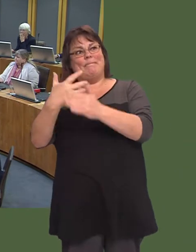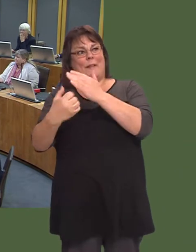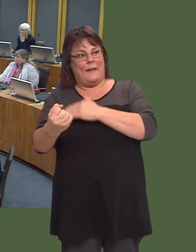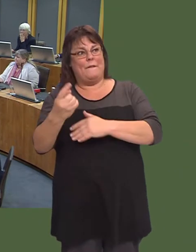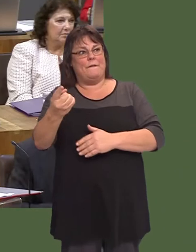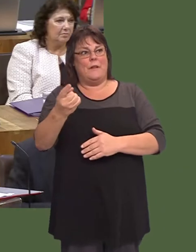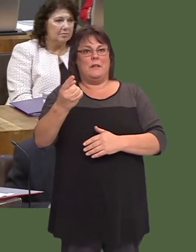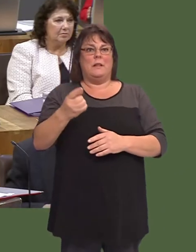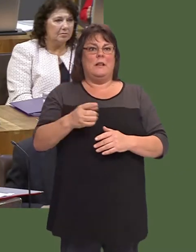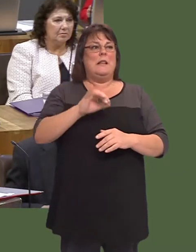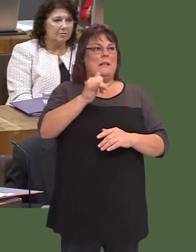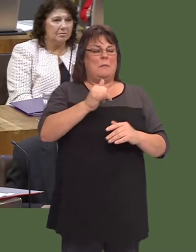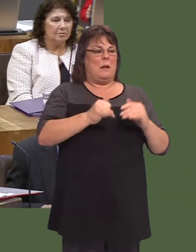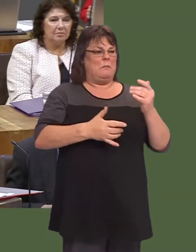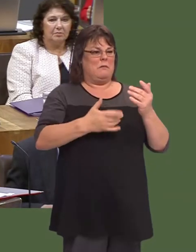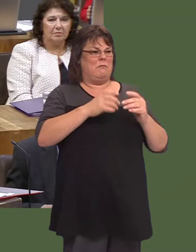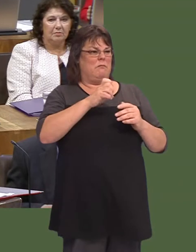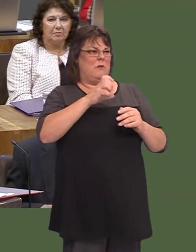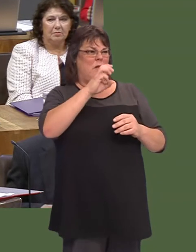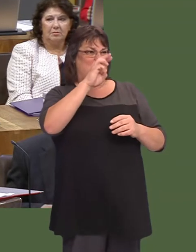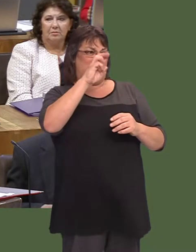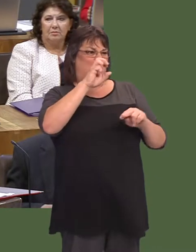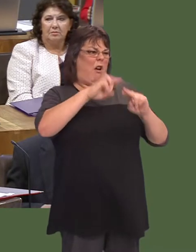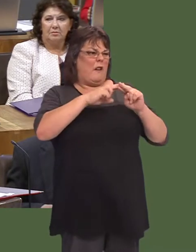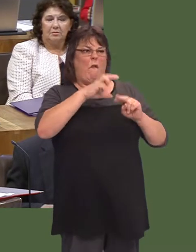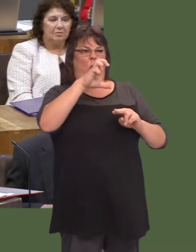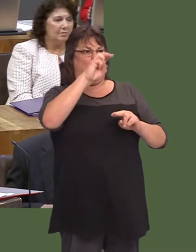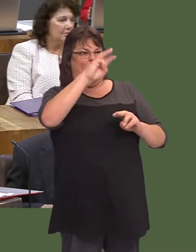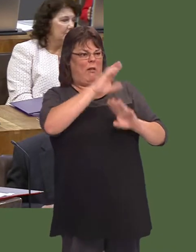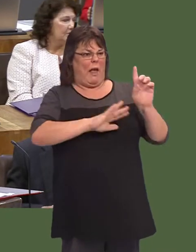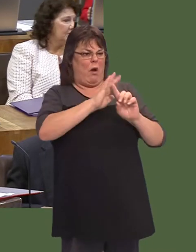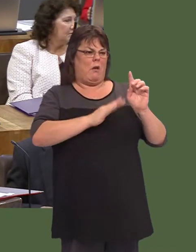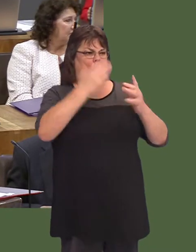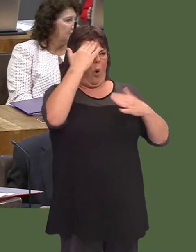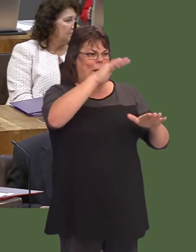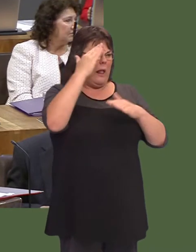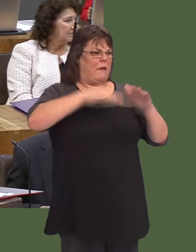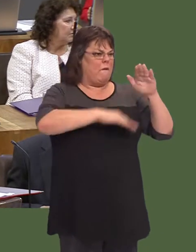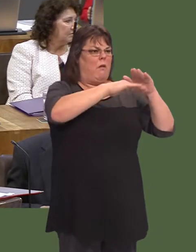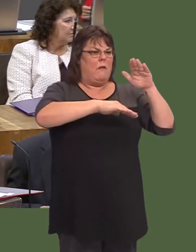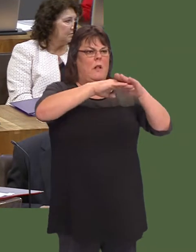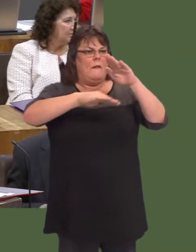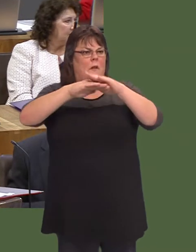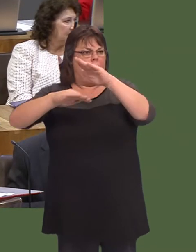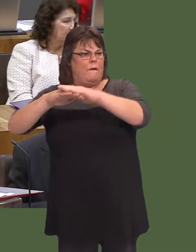The reality is the capacity isnít there entirely in Wales to host people as they come to Wales. That will develop over time.